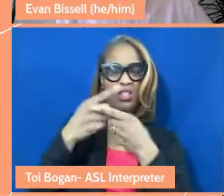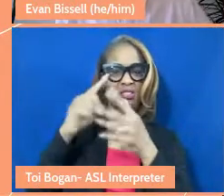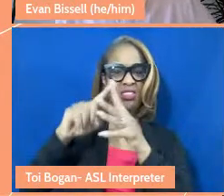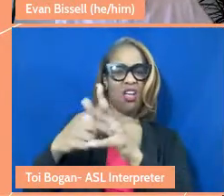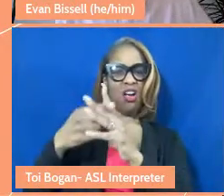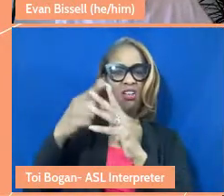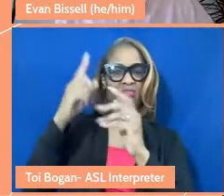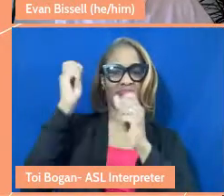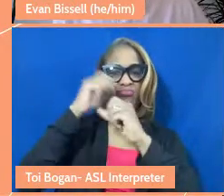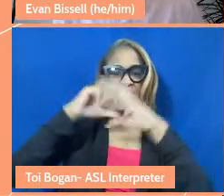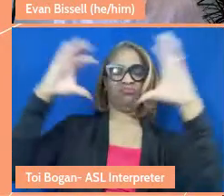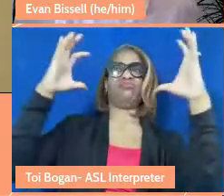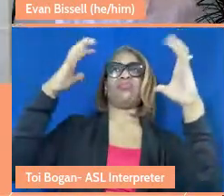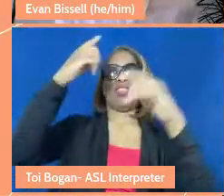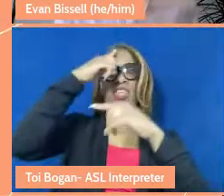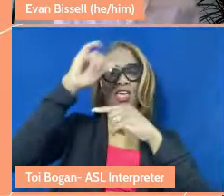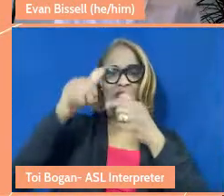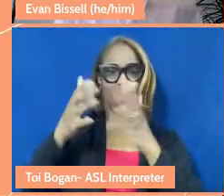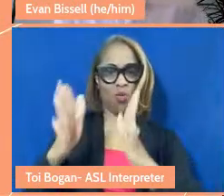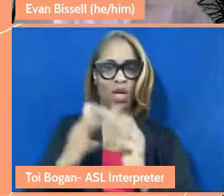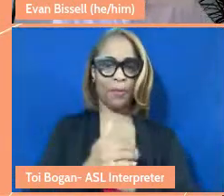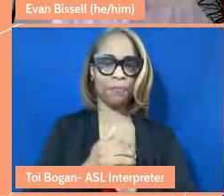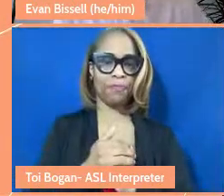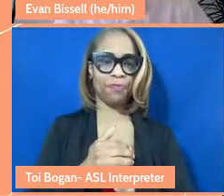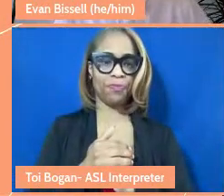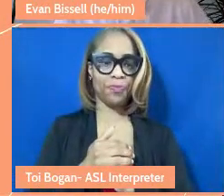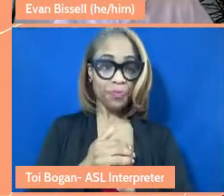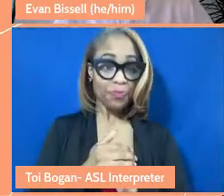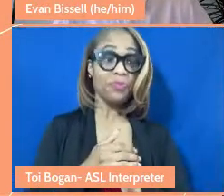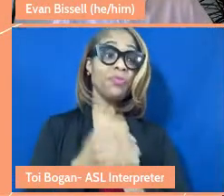Dani, thoughts or ... Yeah, go ahead. I have so many thoughts on this. I mean,